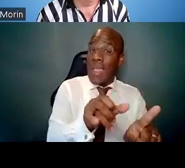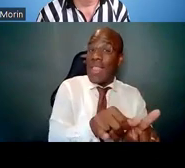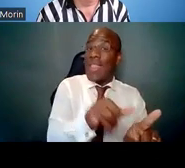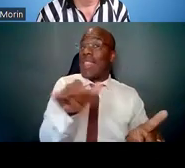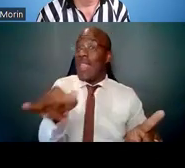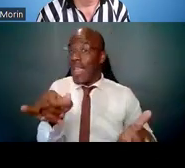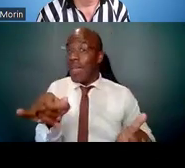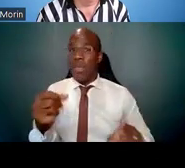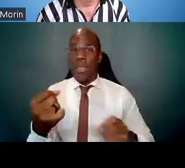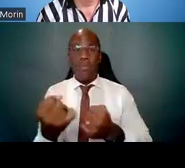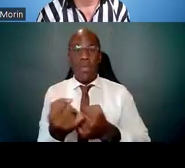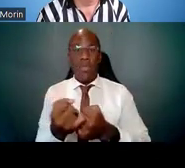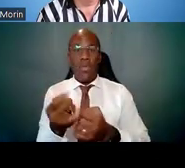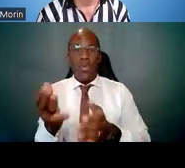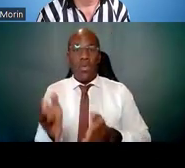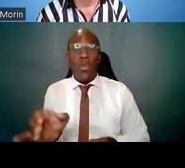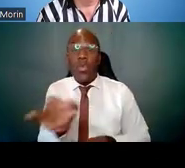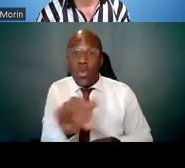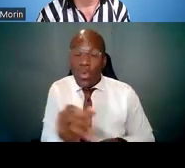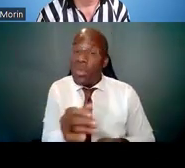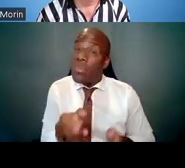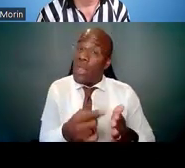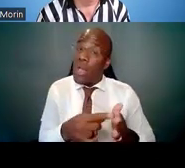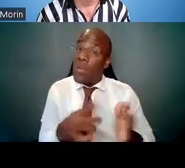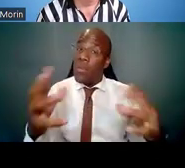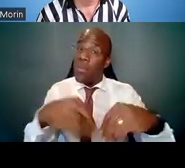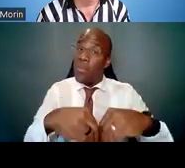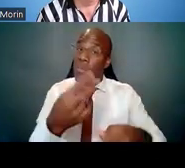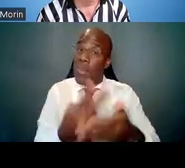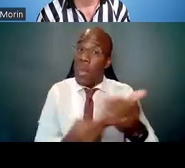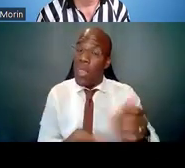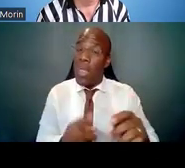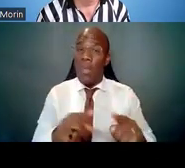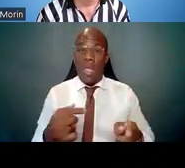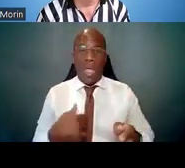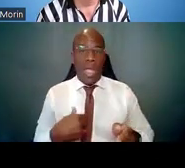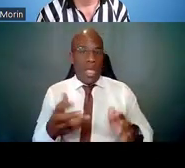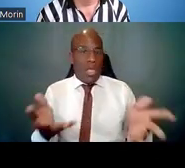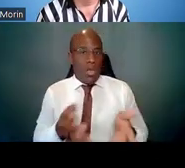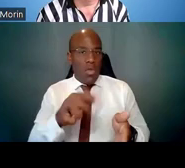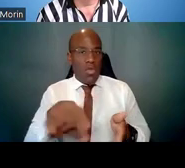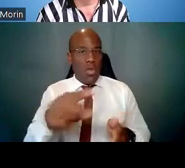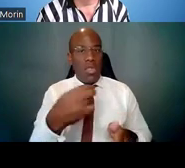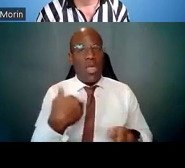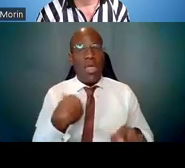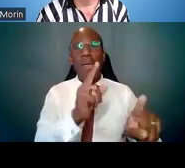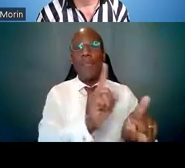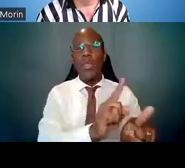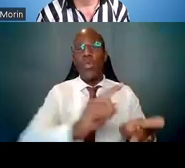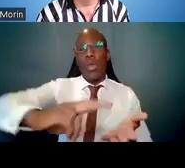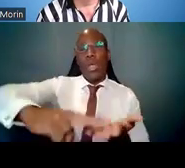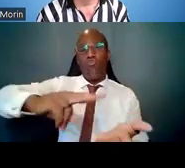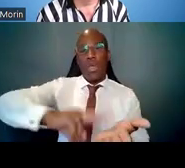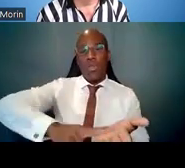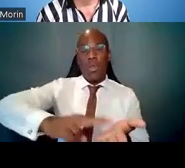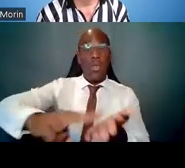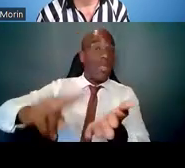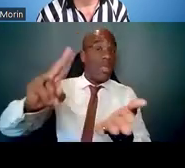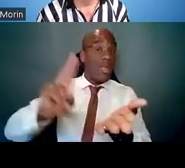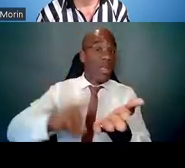But our advice to you is to have a mentoring contract; that mentoring contract is going to help as an exit strategy